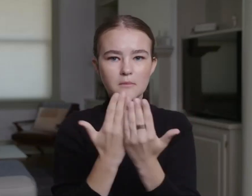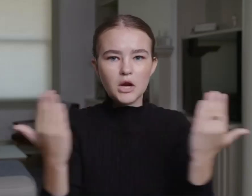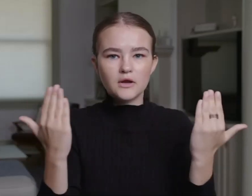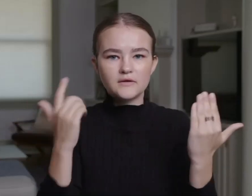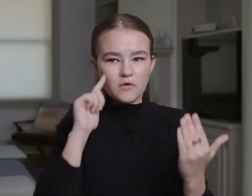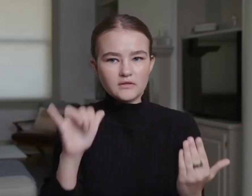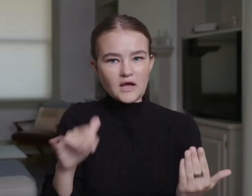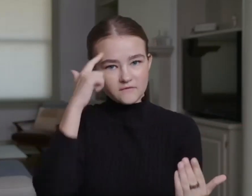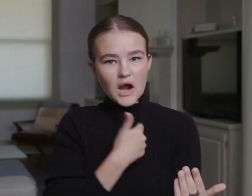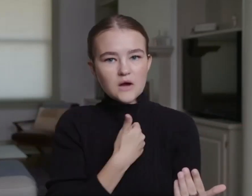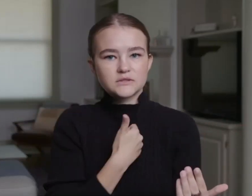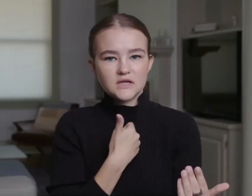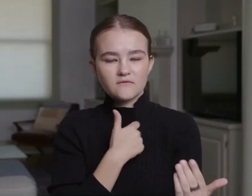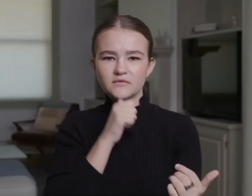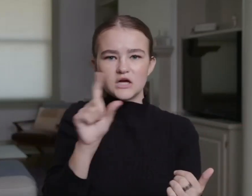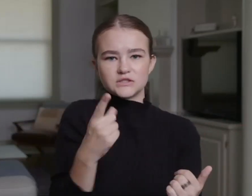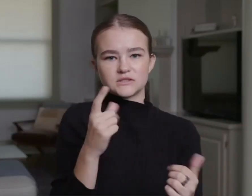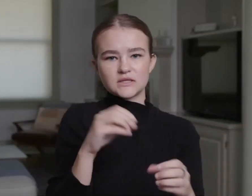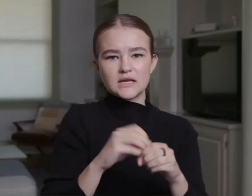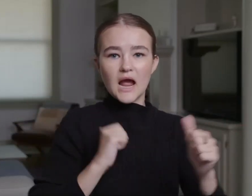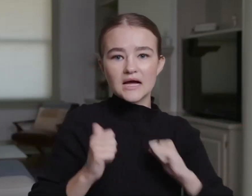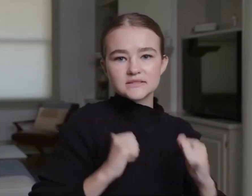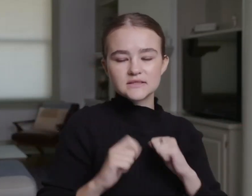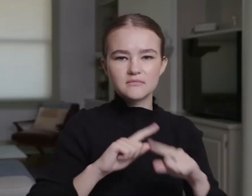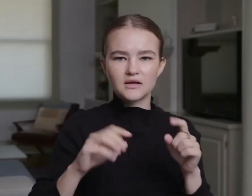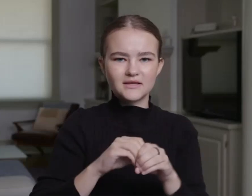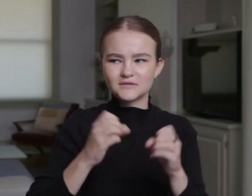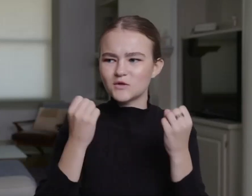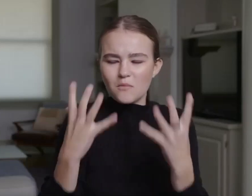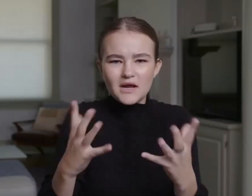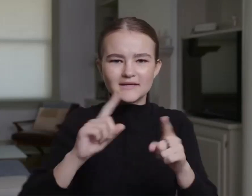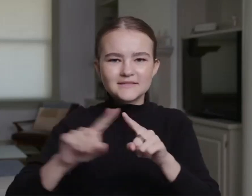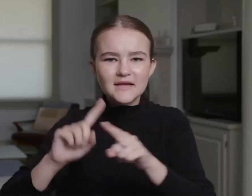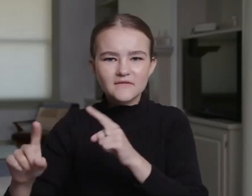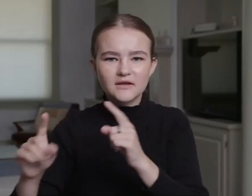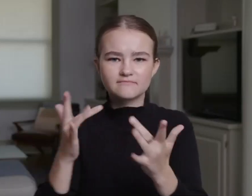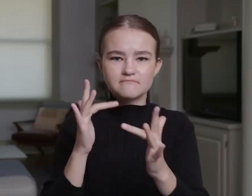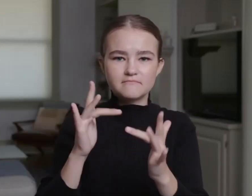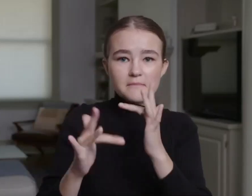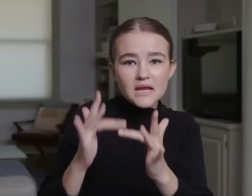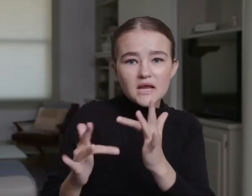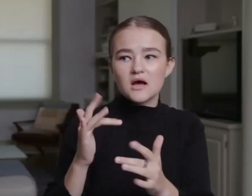that have been set for us. And that's not just in Hollywood, but in so many other areas as well,